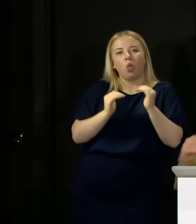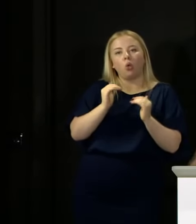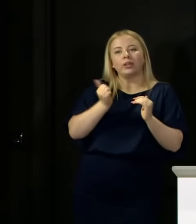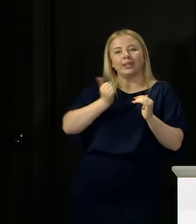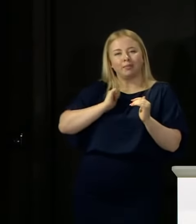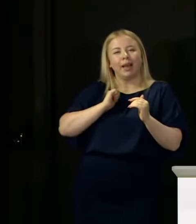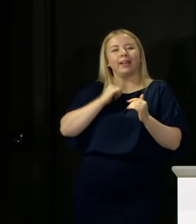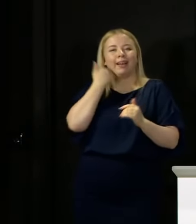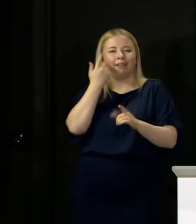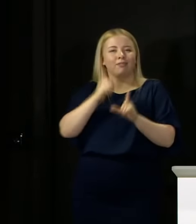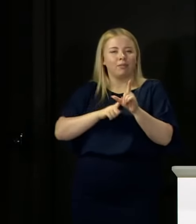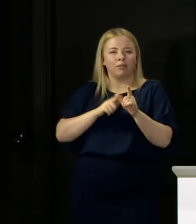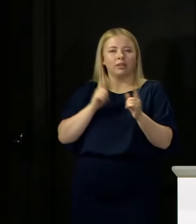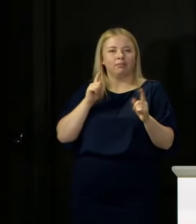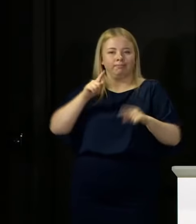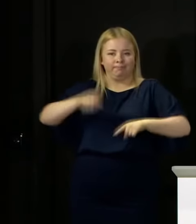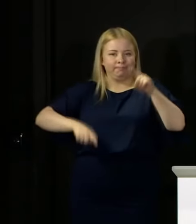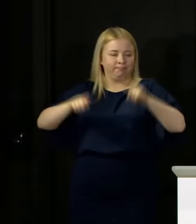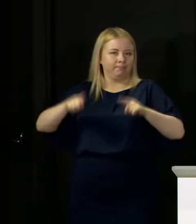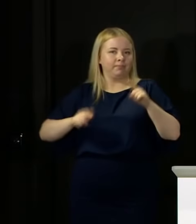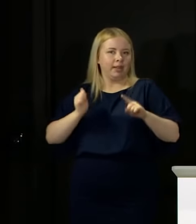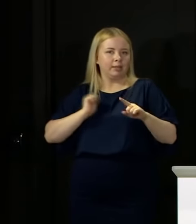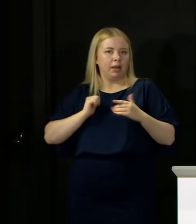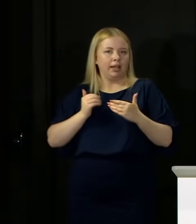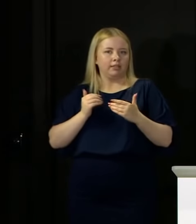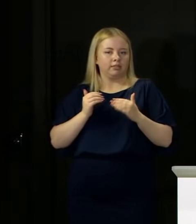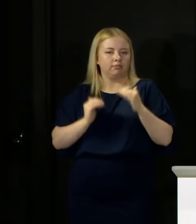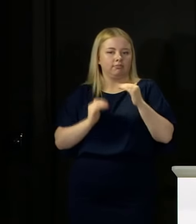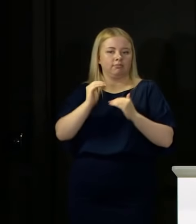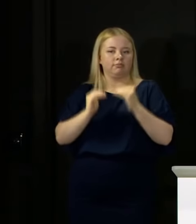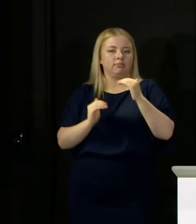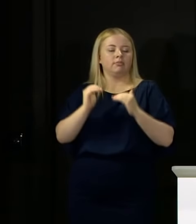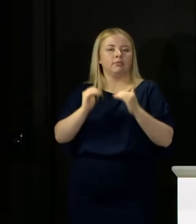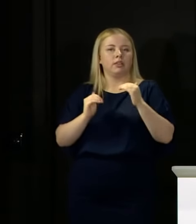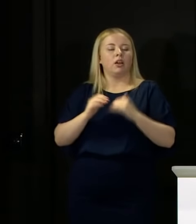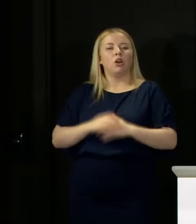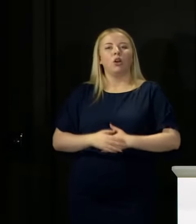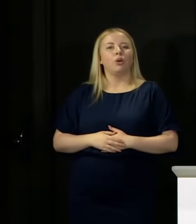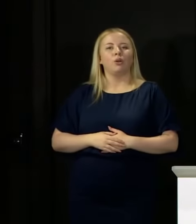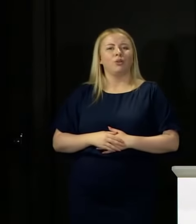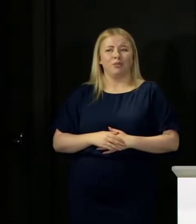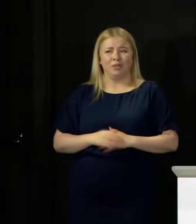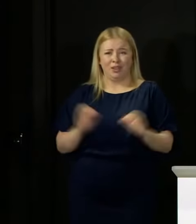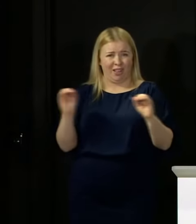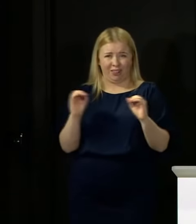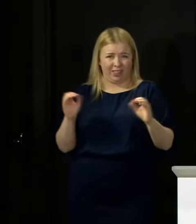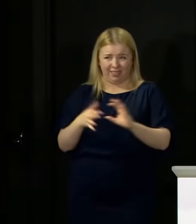year in an exam system. So this is about, not the credibility of the Government, you know, if we had not done the